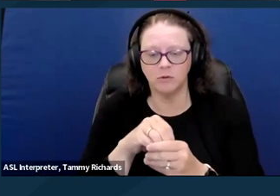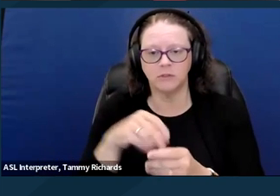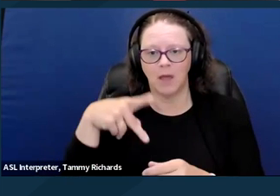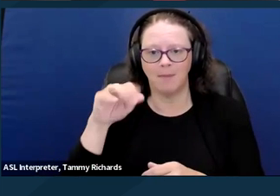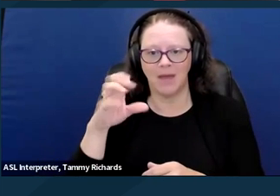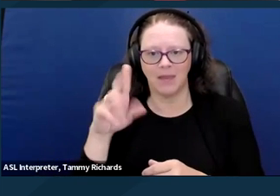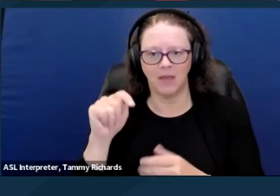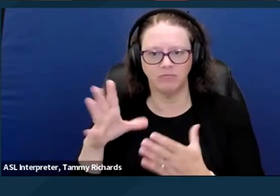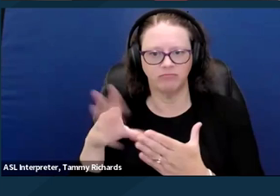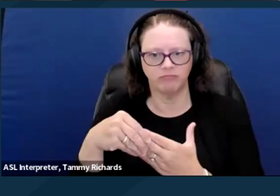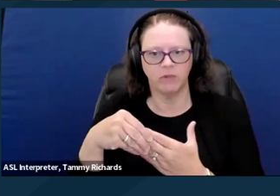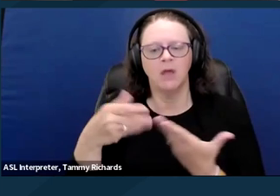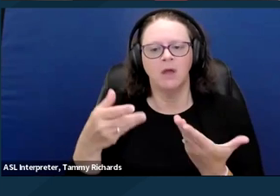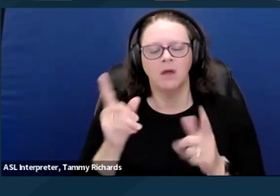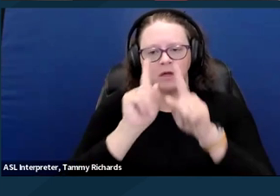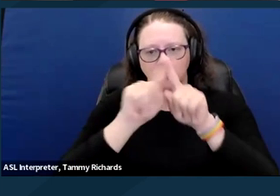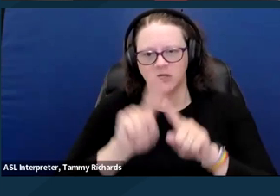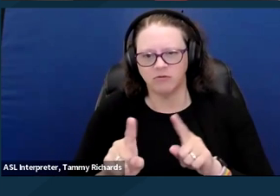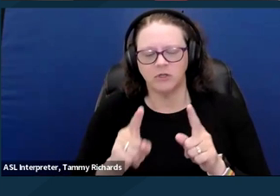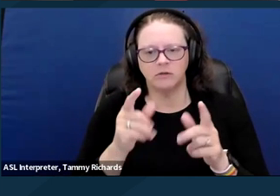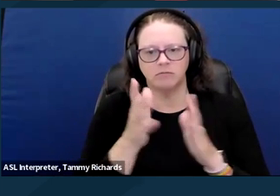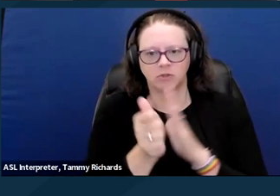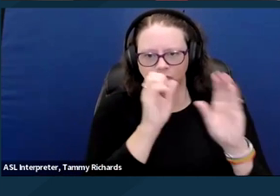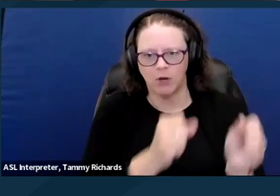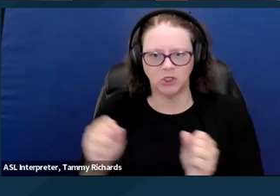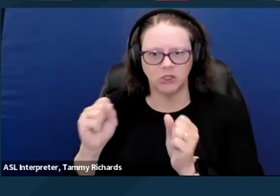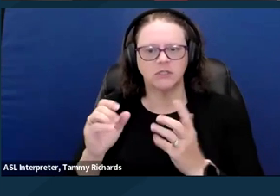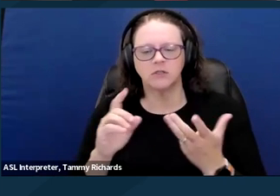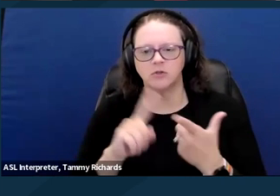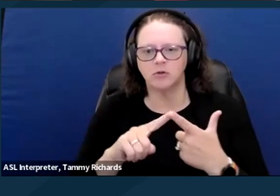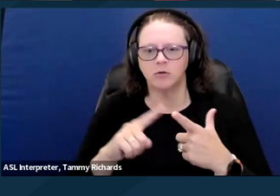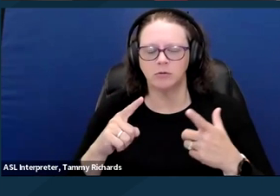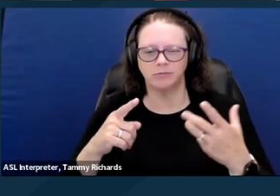to combat state level punitive bills, like the ones we were just talking about.